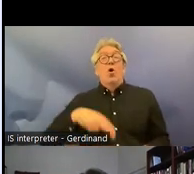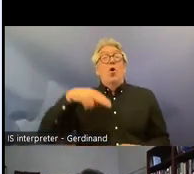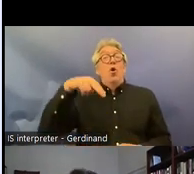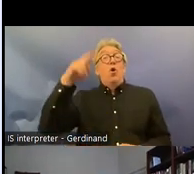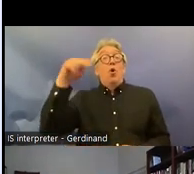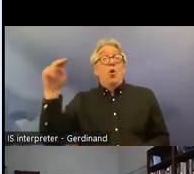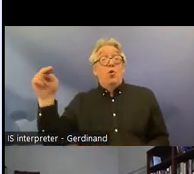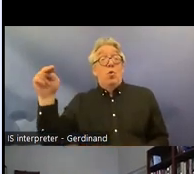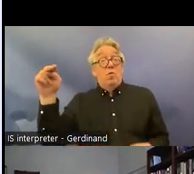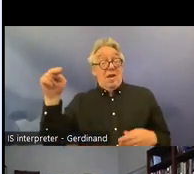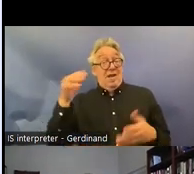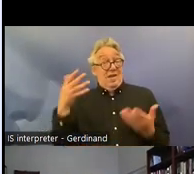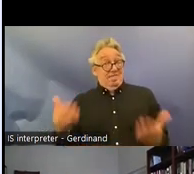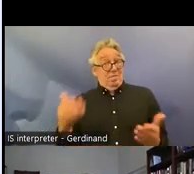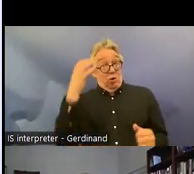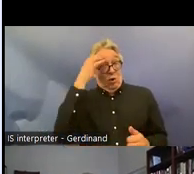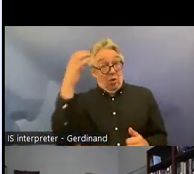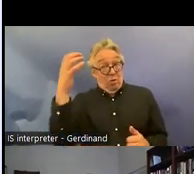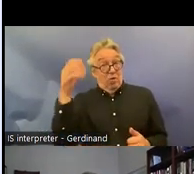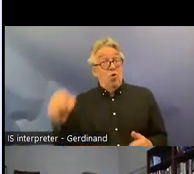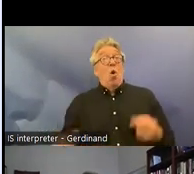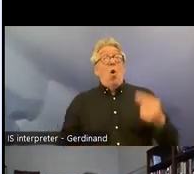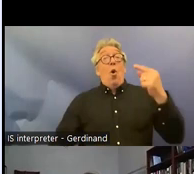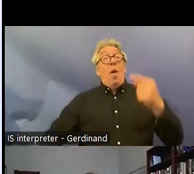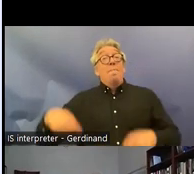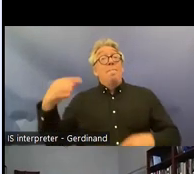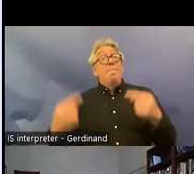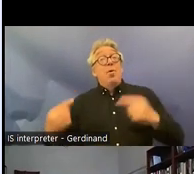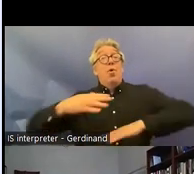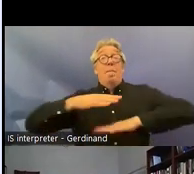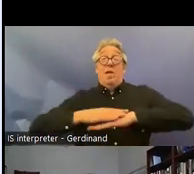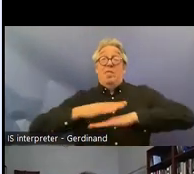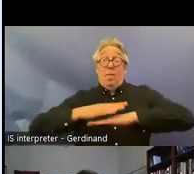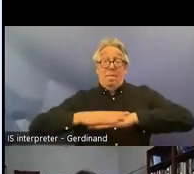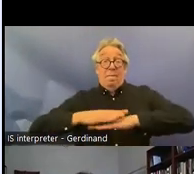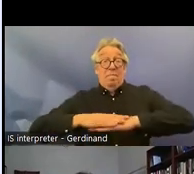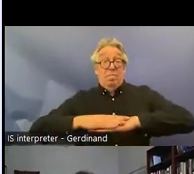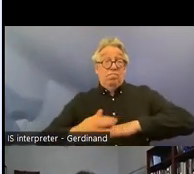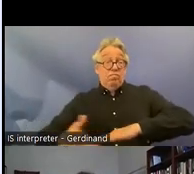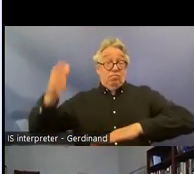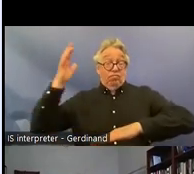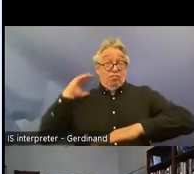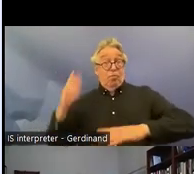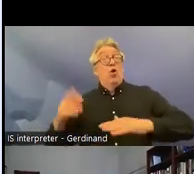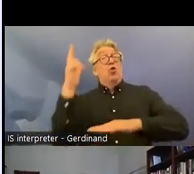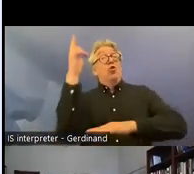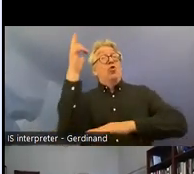St included in its political platform when it uh took office that the crpd